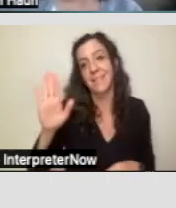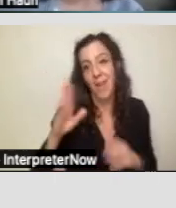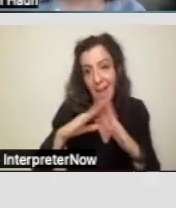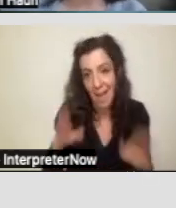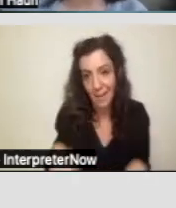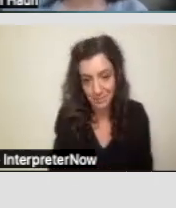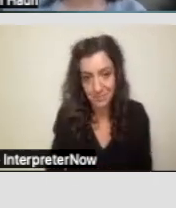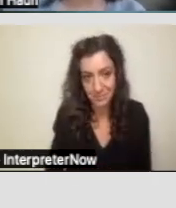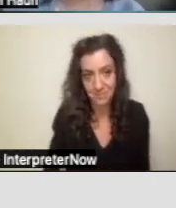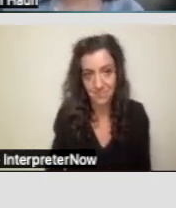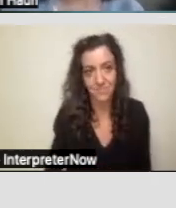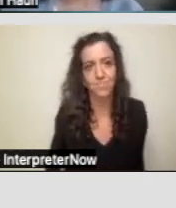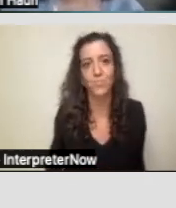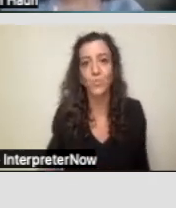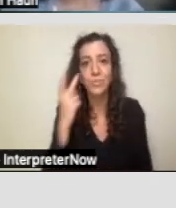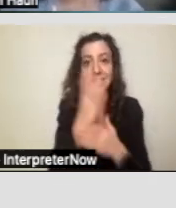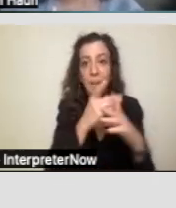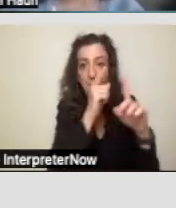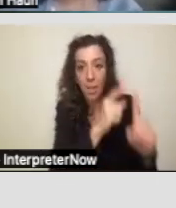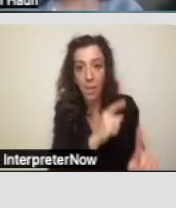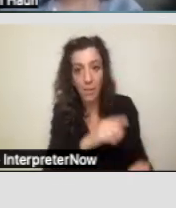So, some of the bullet points you see here.